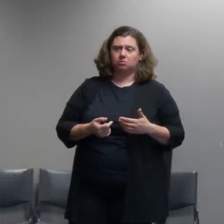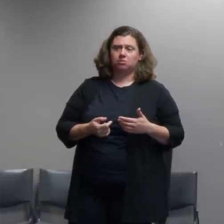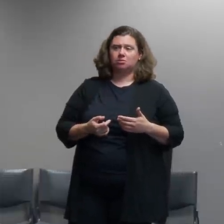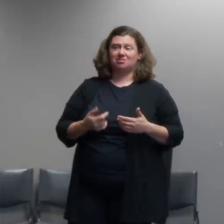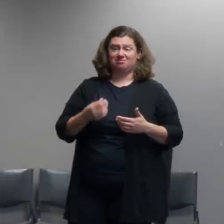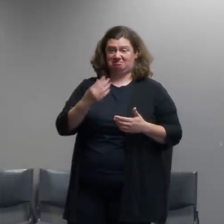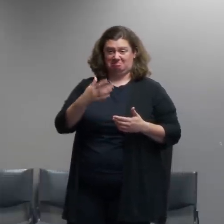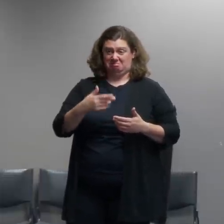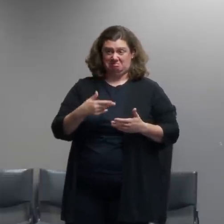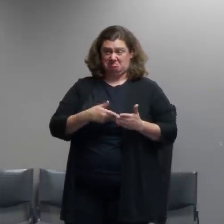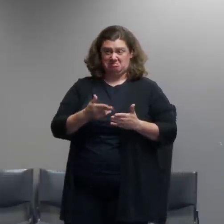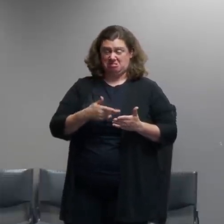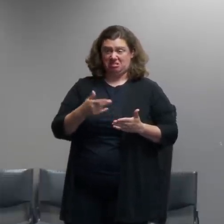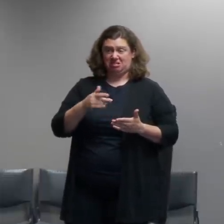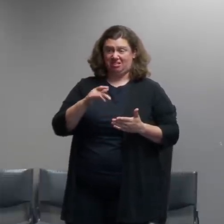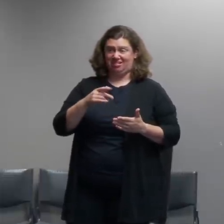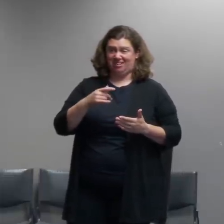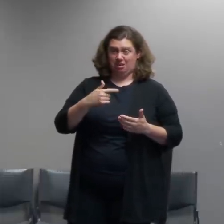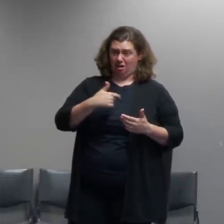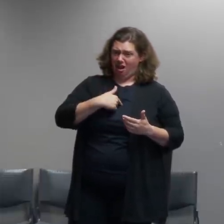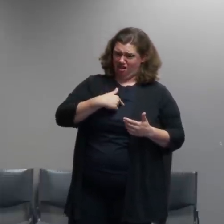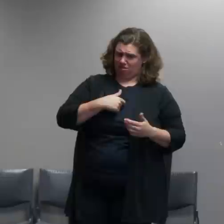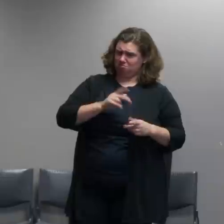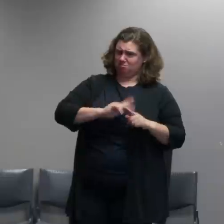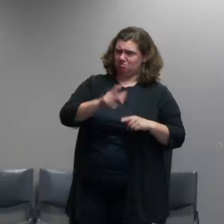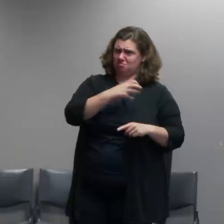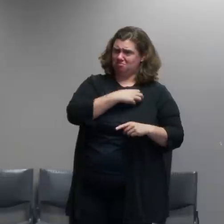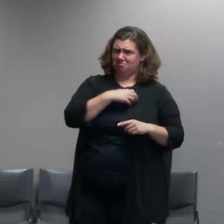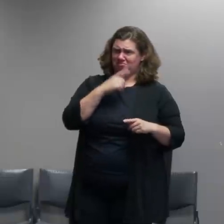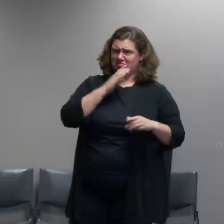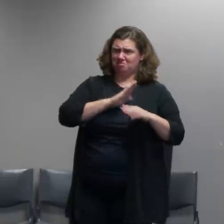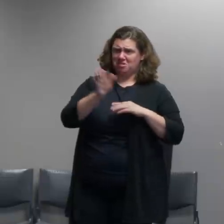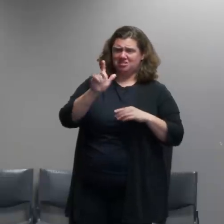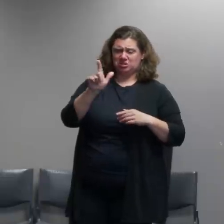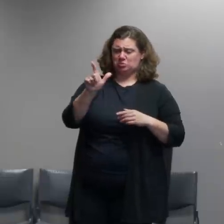professional police officer for the last 26 years i don't like the idea